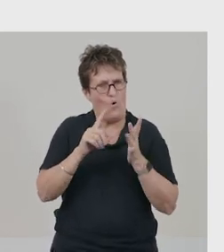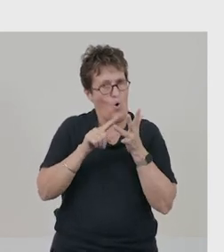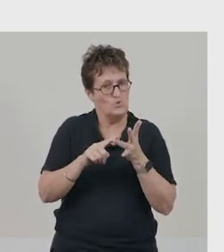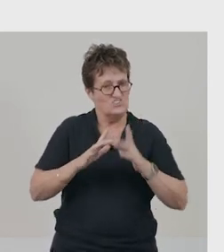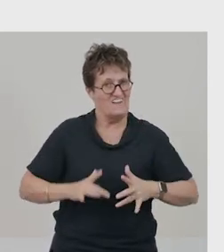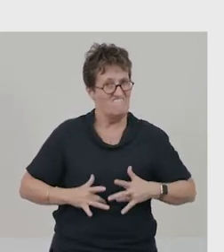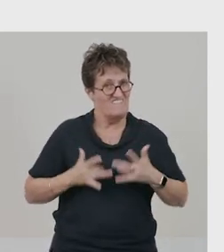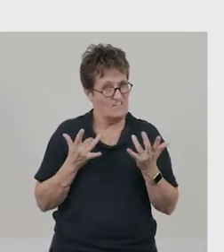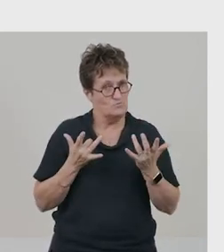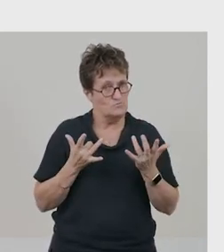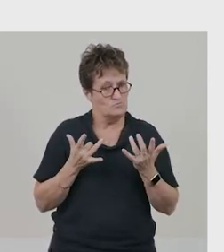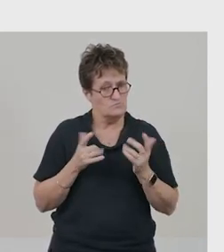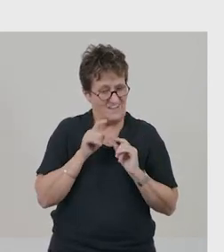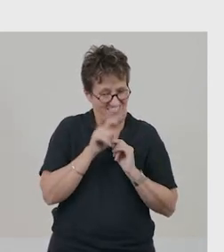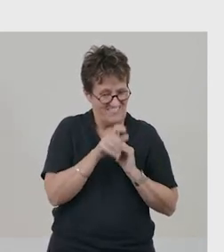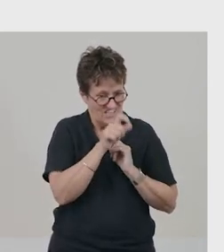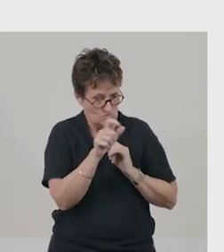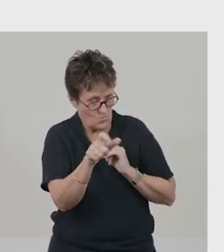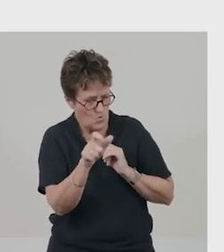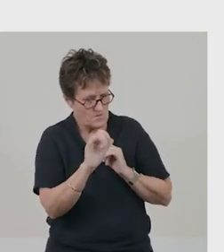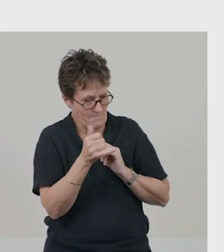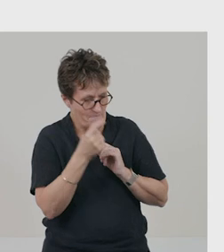These words might make you think in your head,